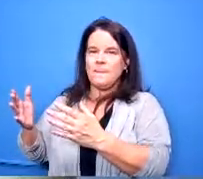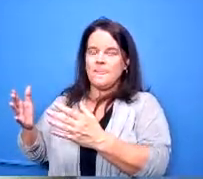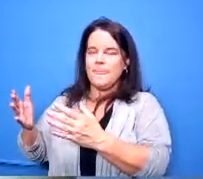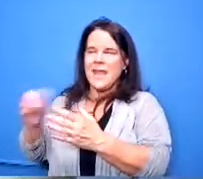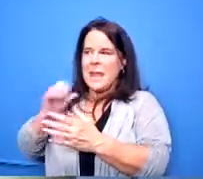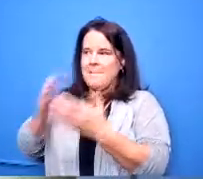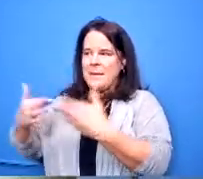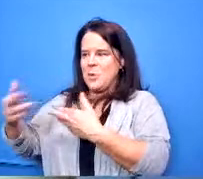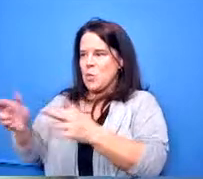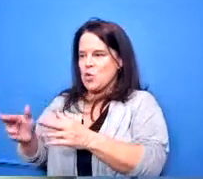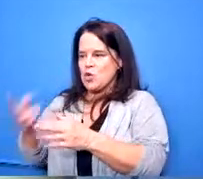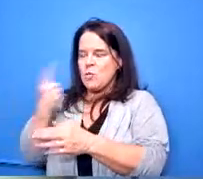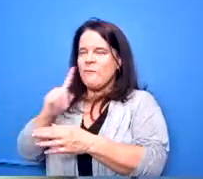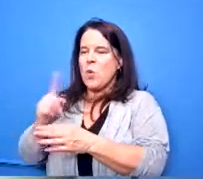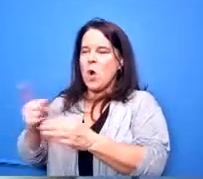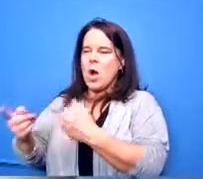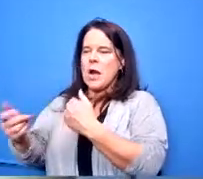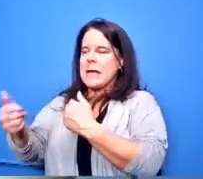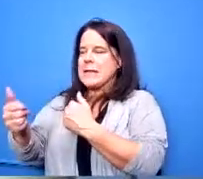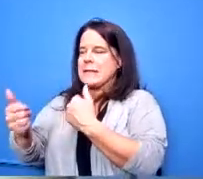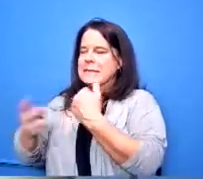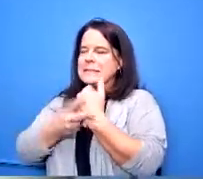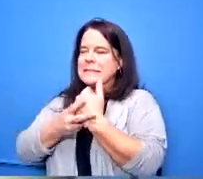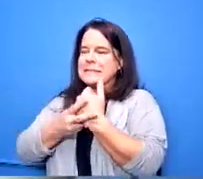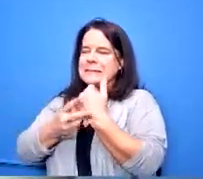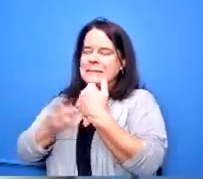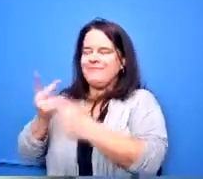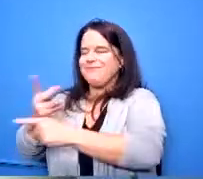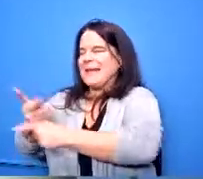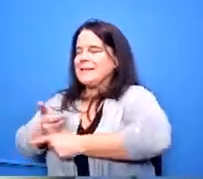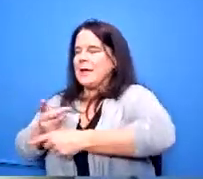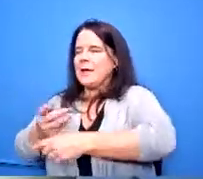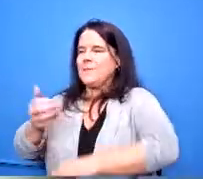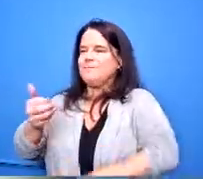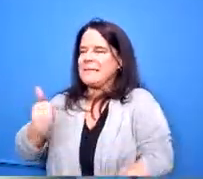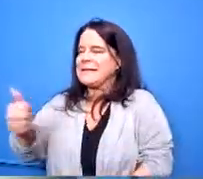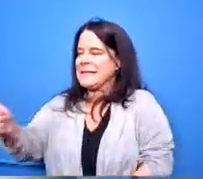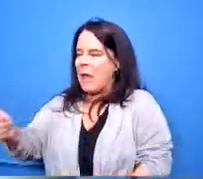for you to just take a moment and seeing that from one school versus a school that doesn't have that